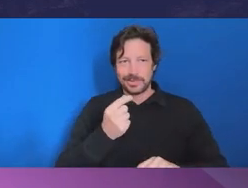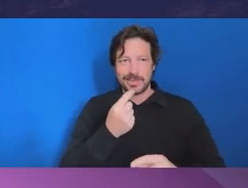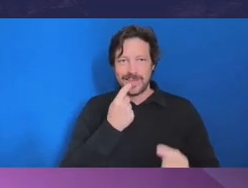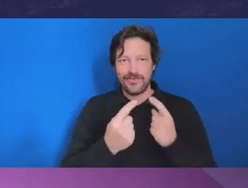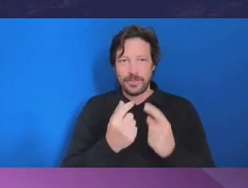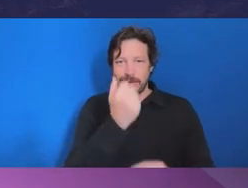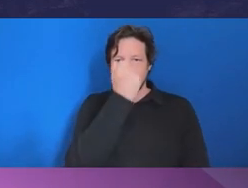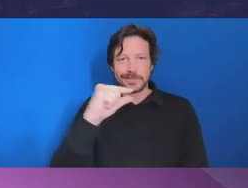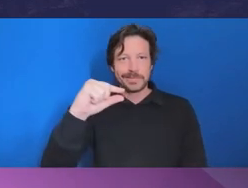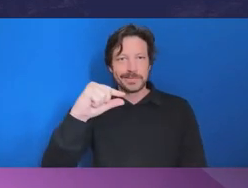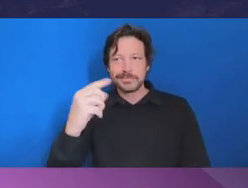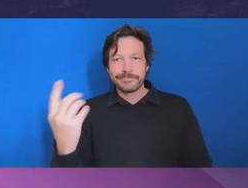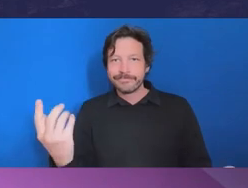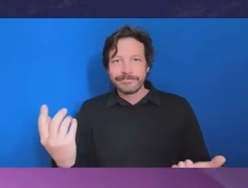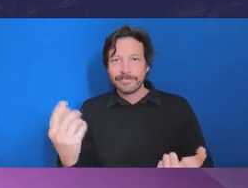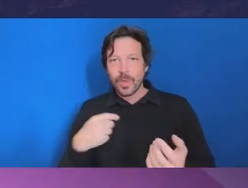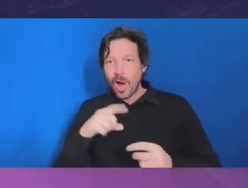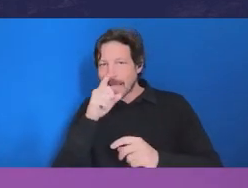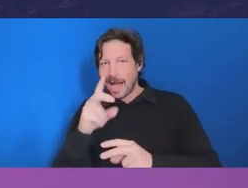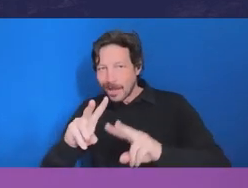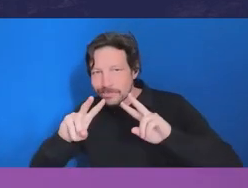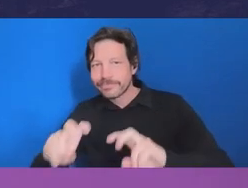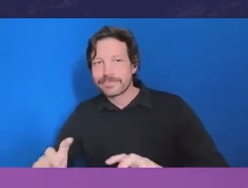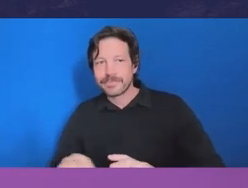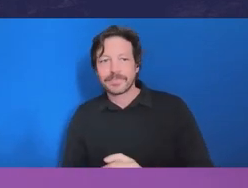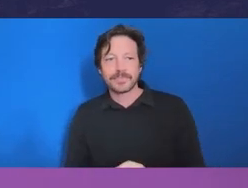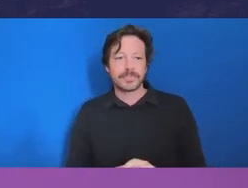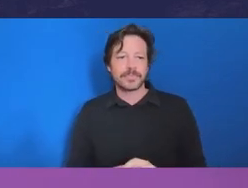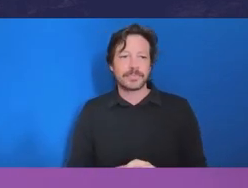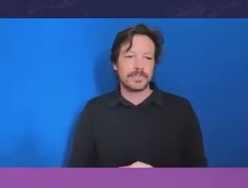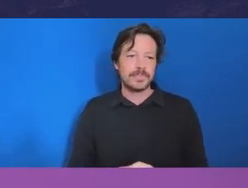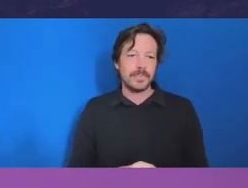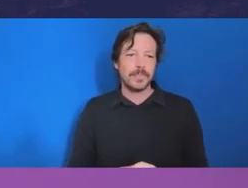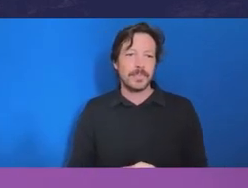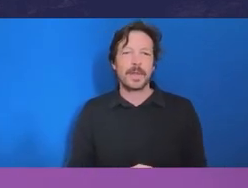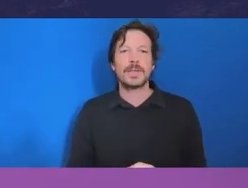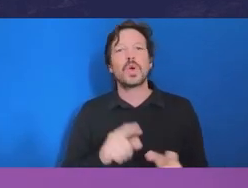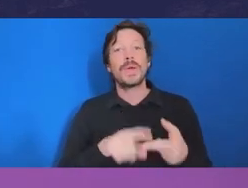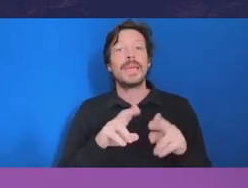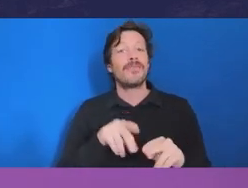So so, you know, if in doubt, if you're really concerned, make an anonymous disclosure, but